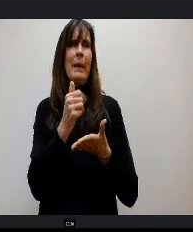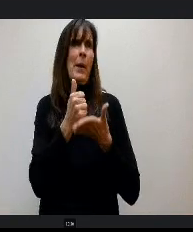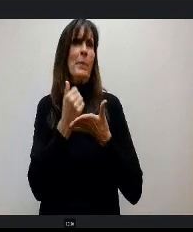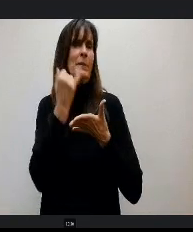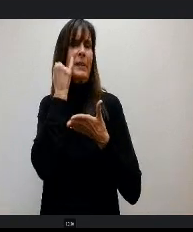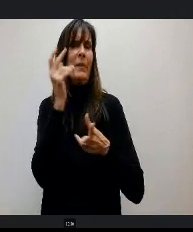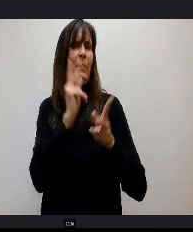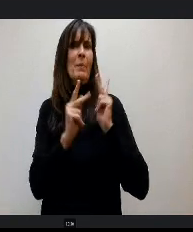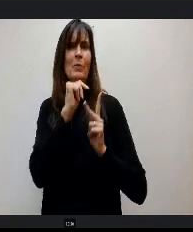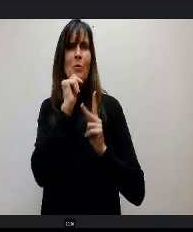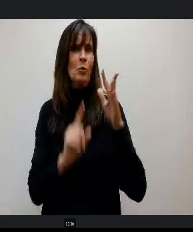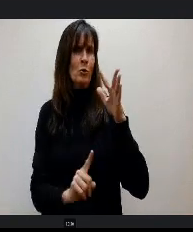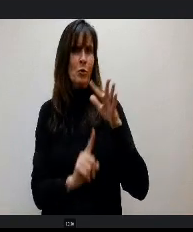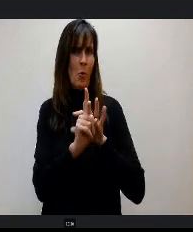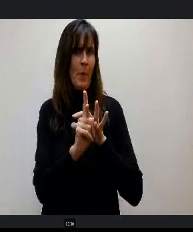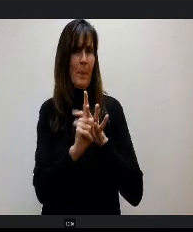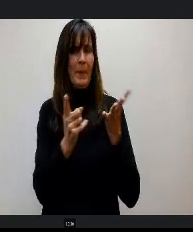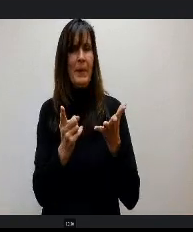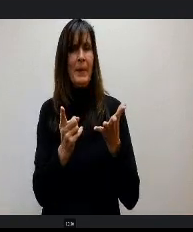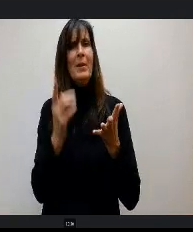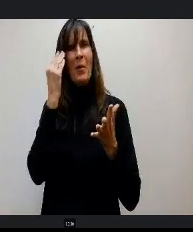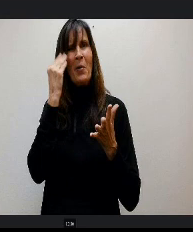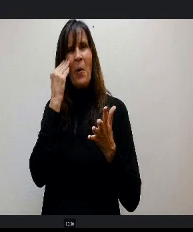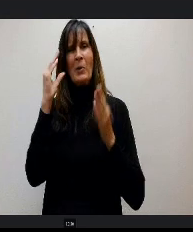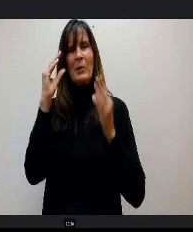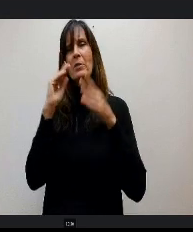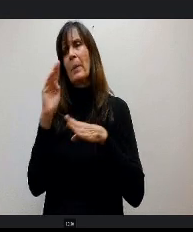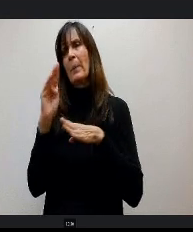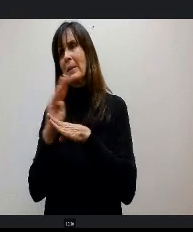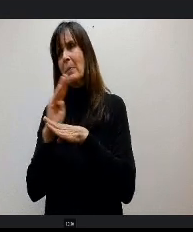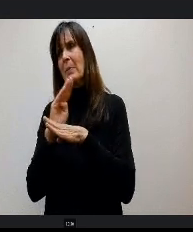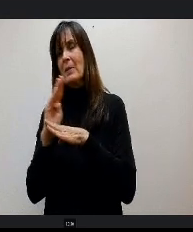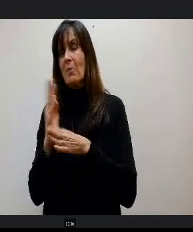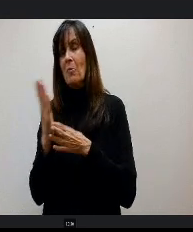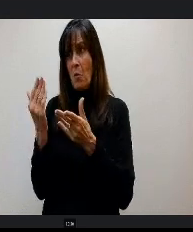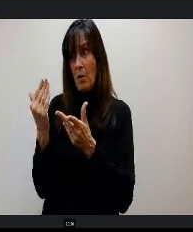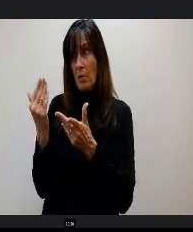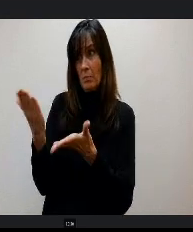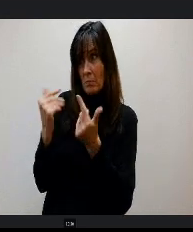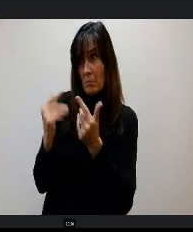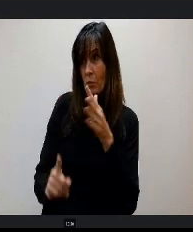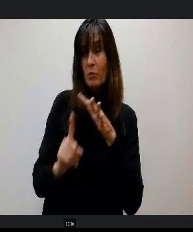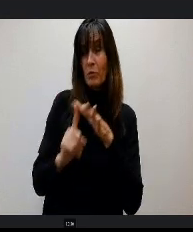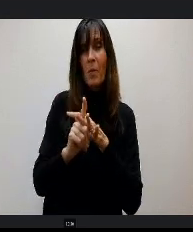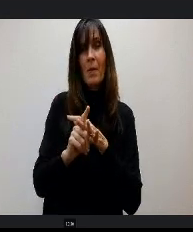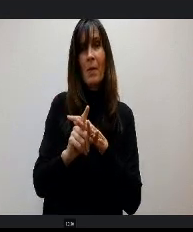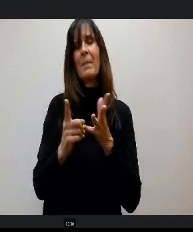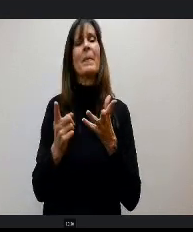and we want to make sure that the teachers that sign up do show up because we invest a lot of time and also buy